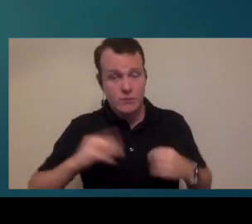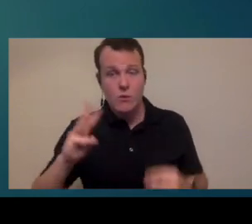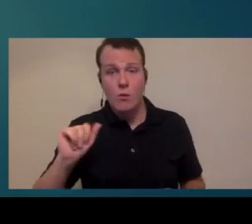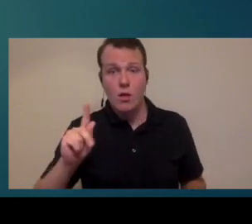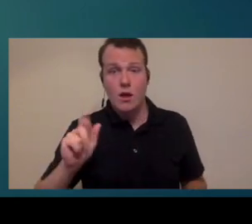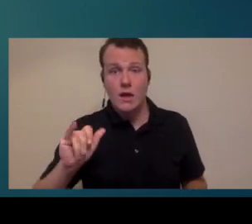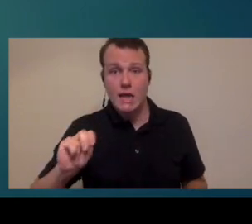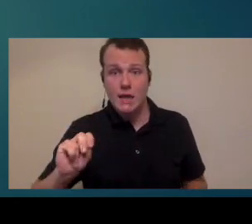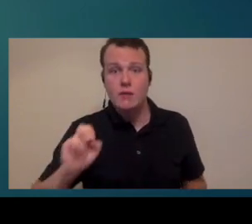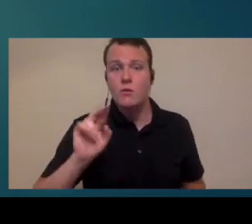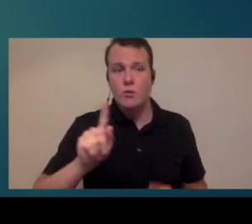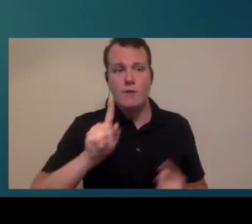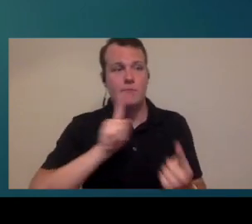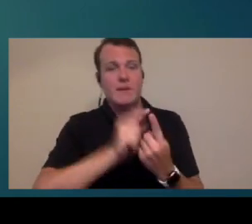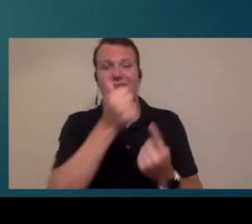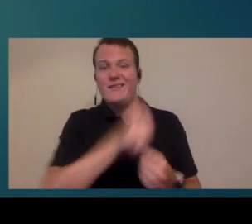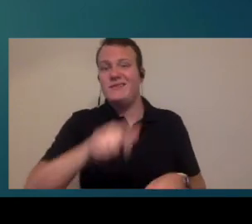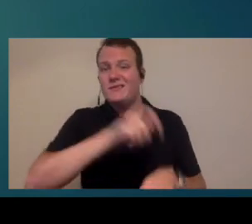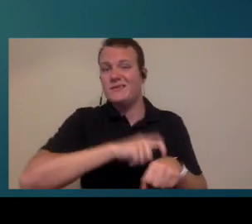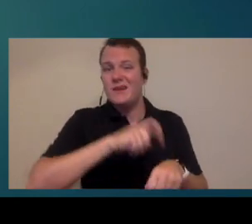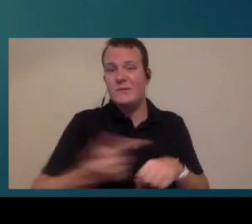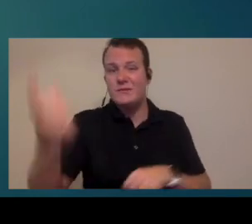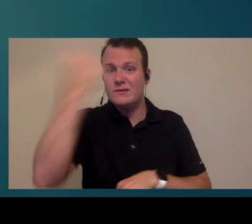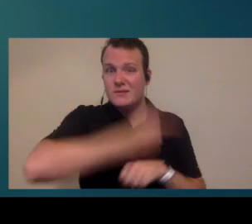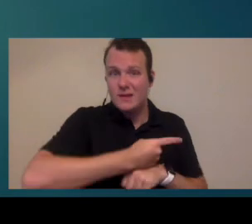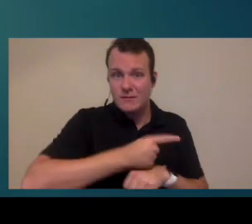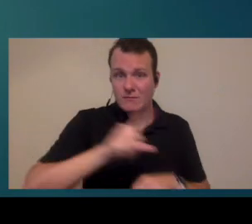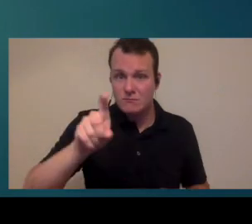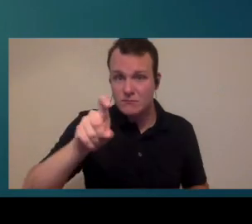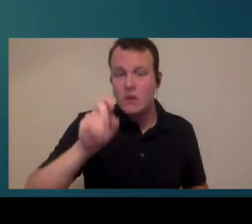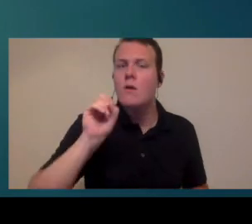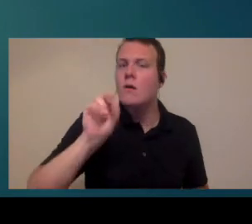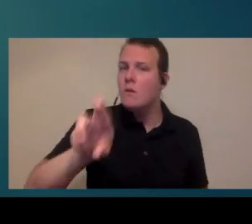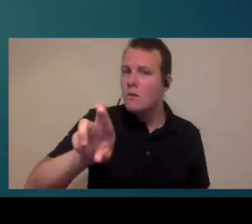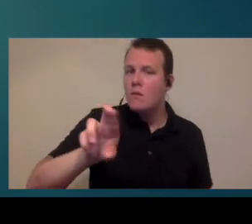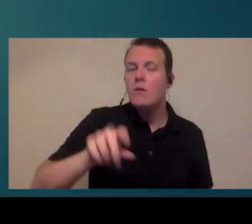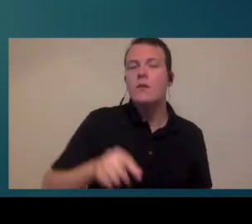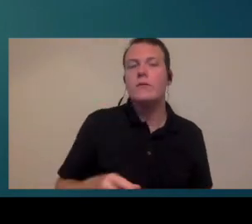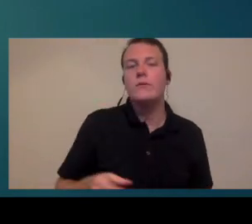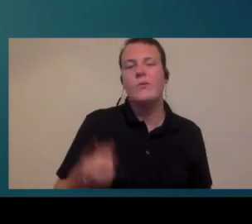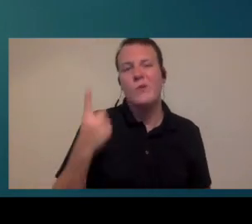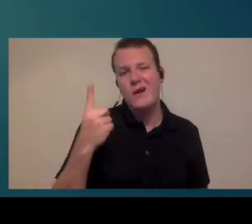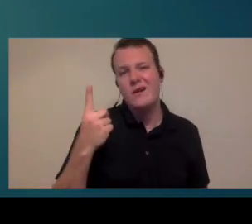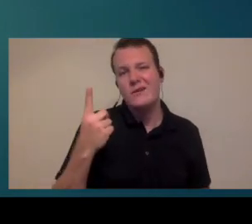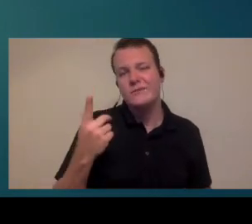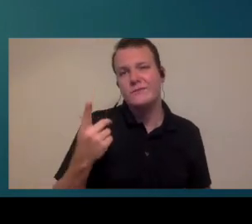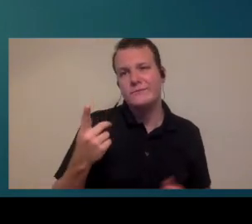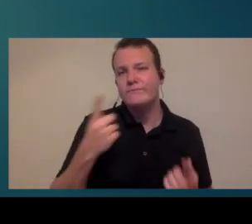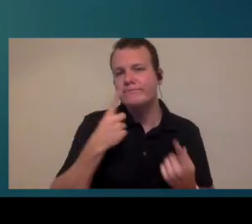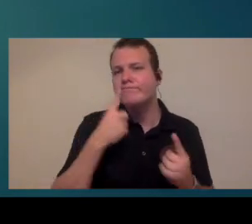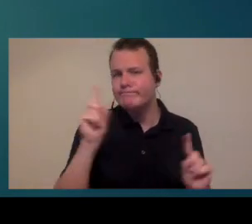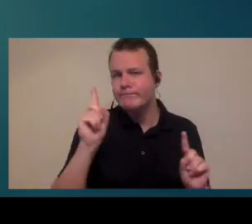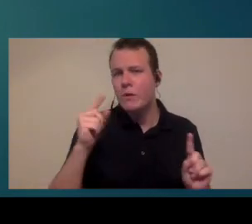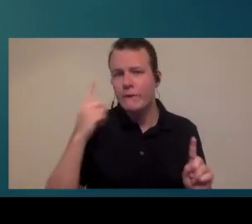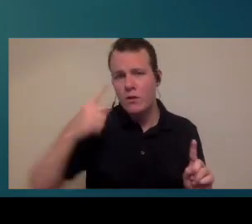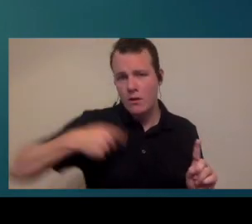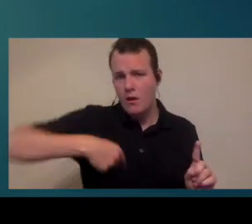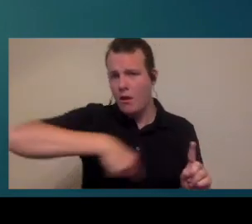look like you know will you just see them kind of any time of day depending on when they come in or one of the things that has worked for our clinic